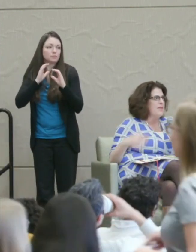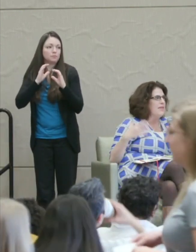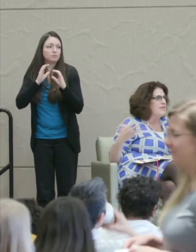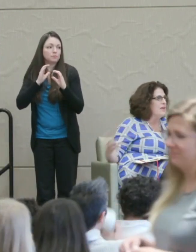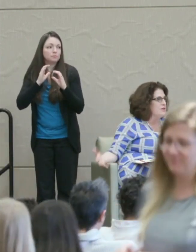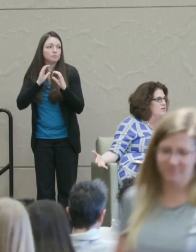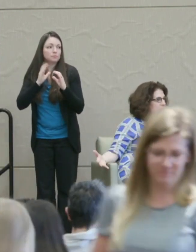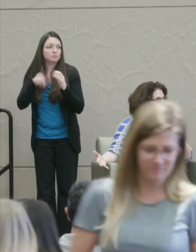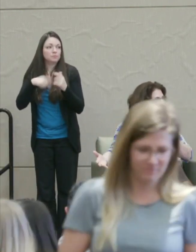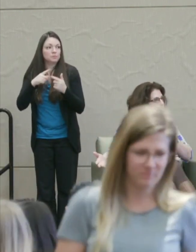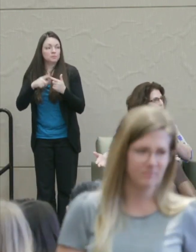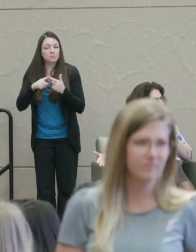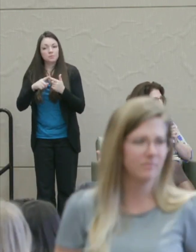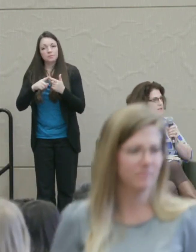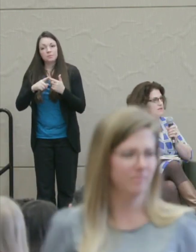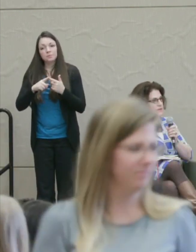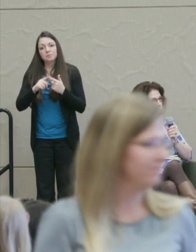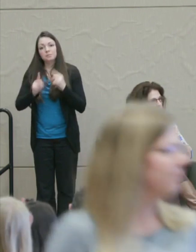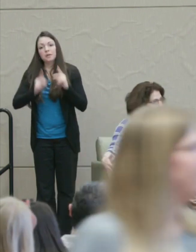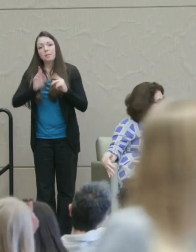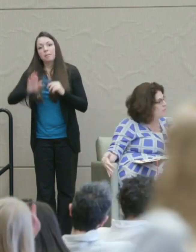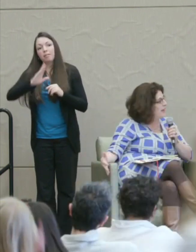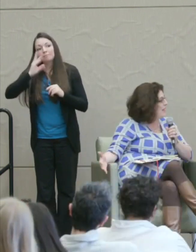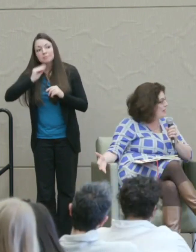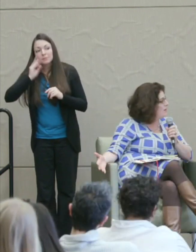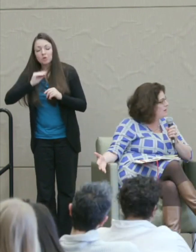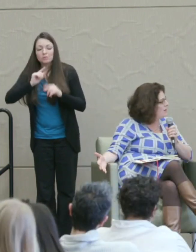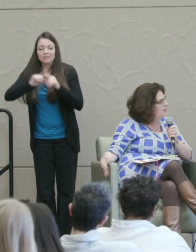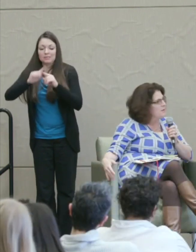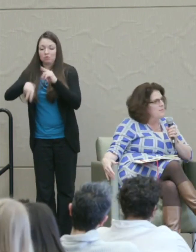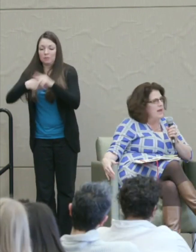And then there's the experience of different kinds of pain.